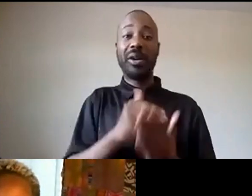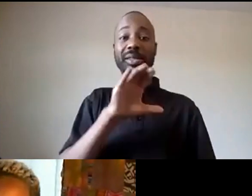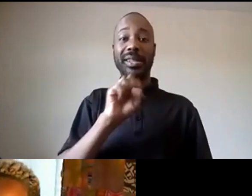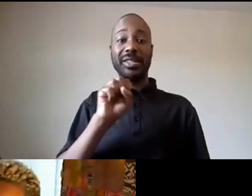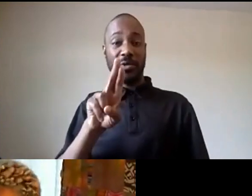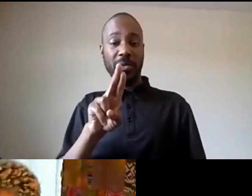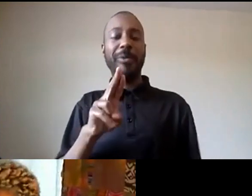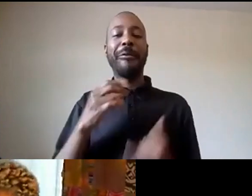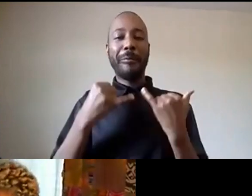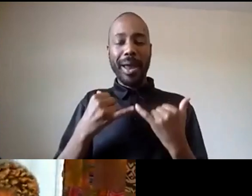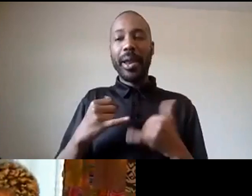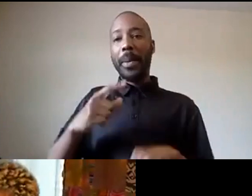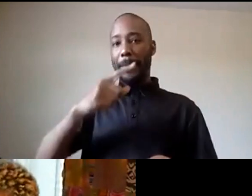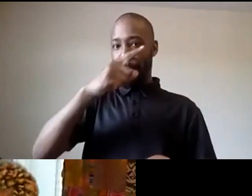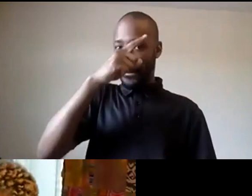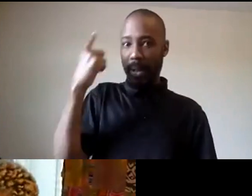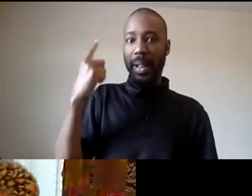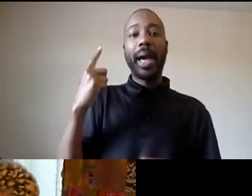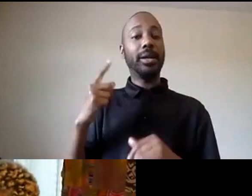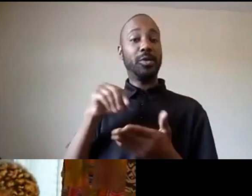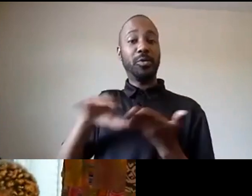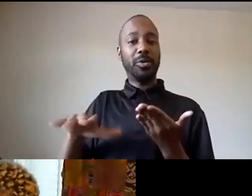black students constitute only three percent of our